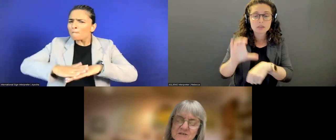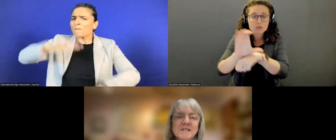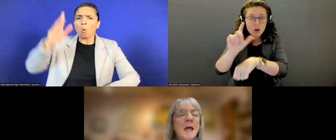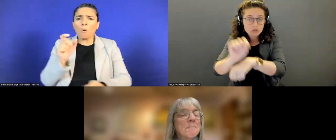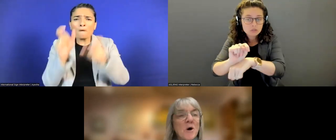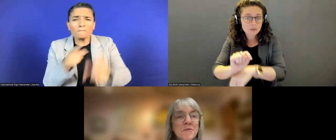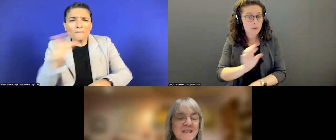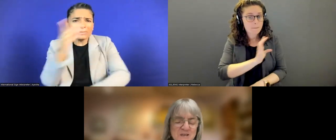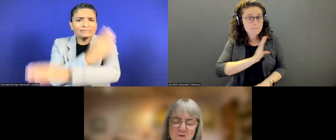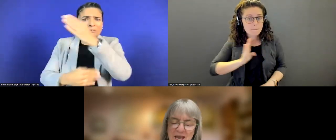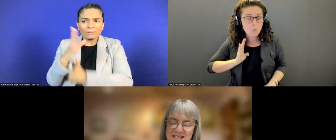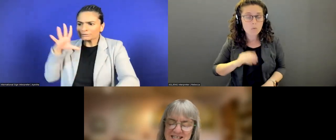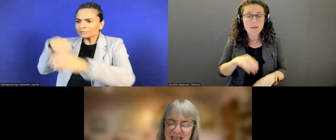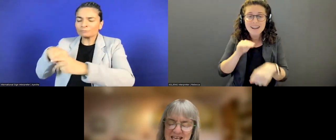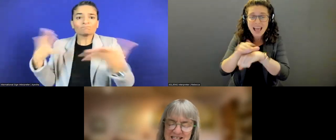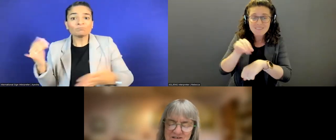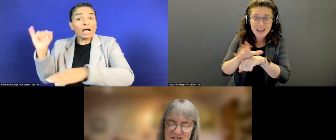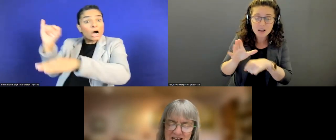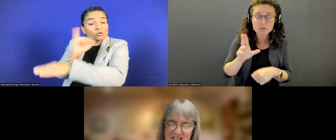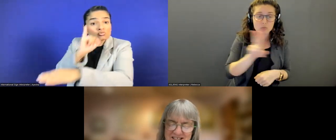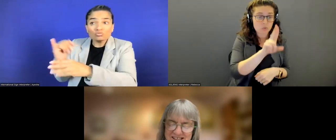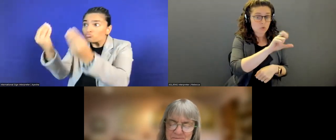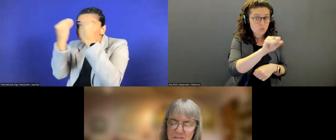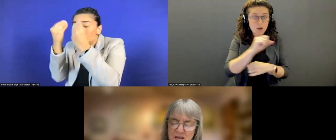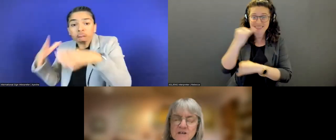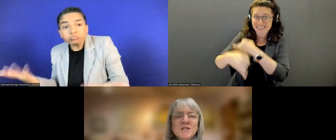advisors, both in the U.S. and internationally.